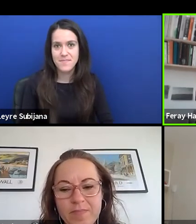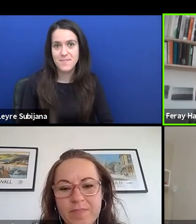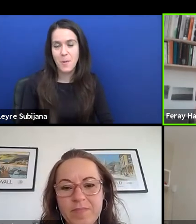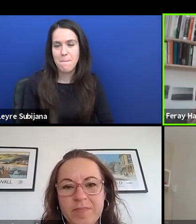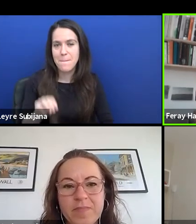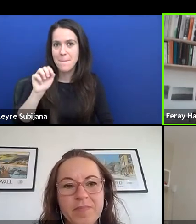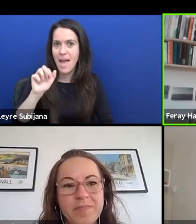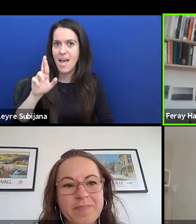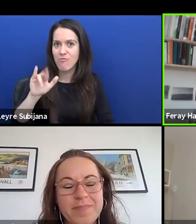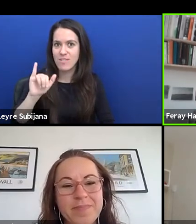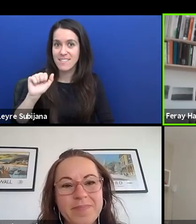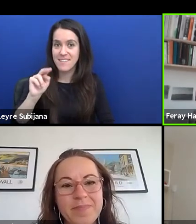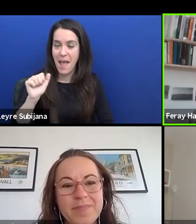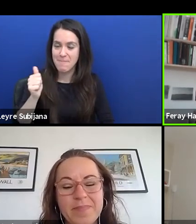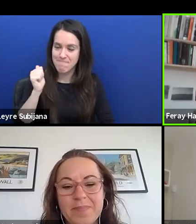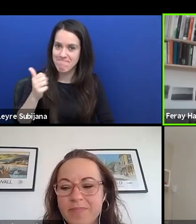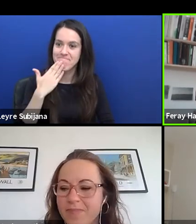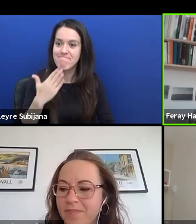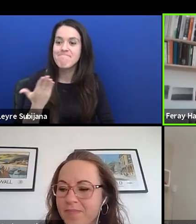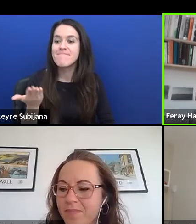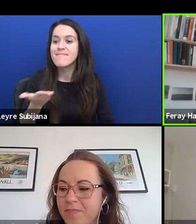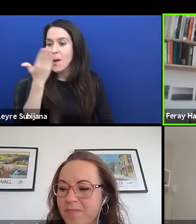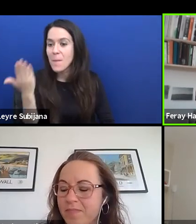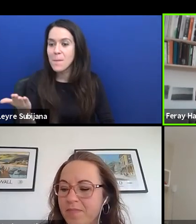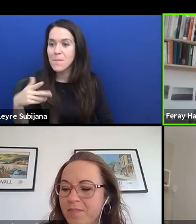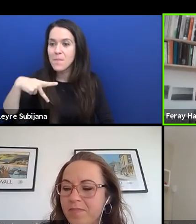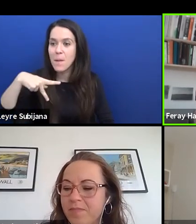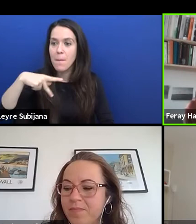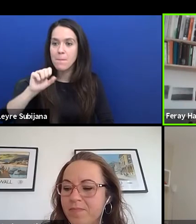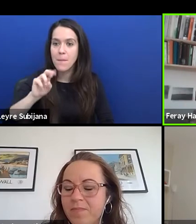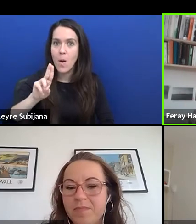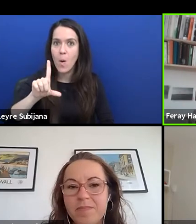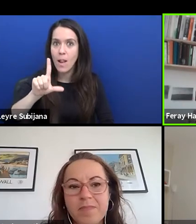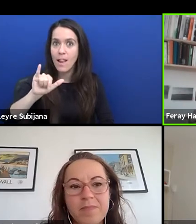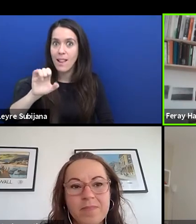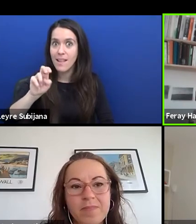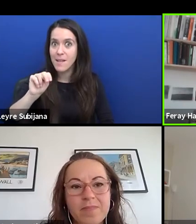Paulien, I would hand over to you and your conclusion.